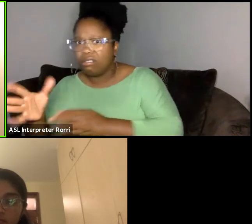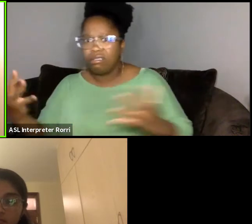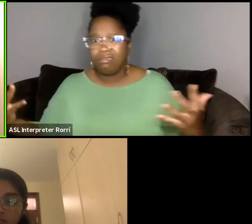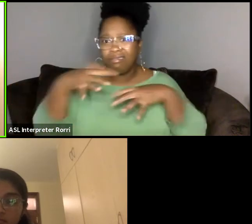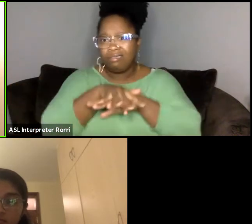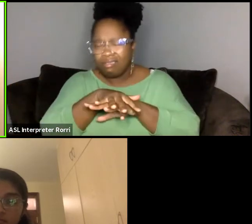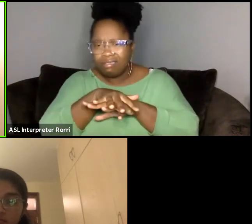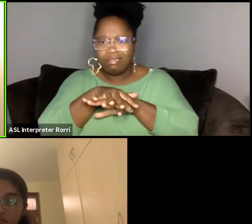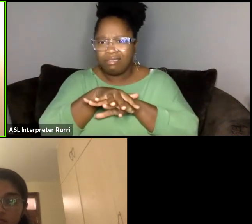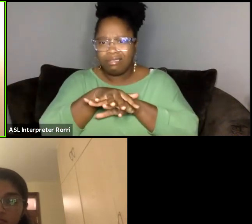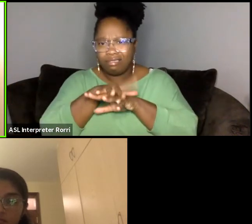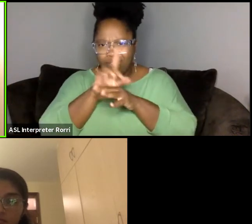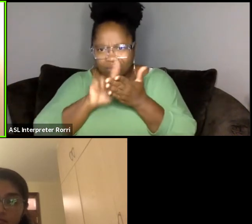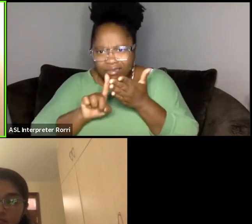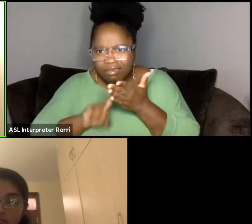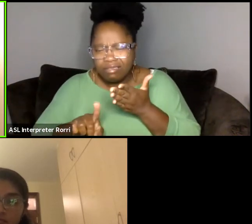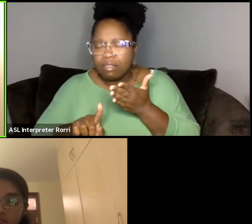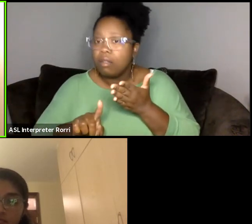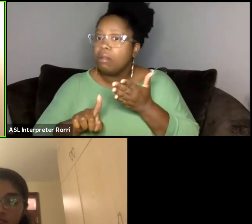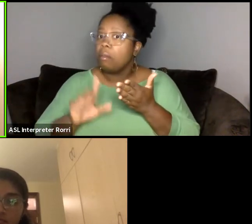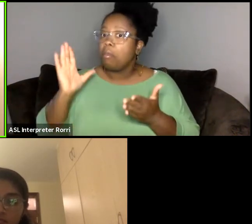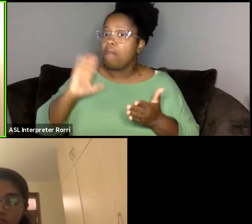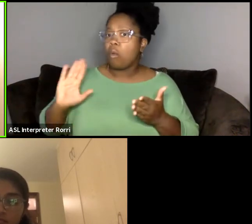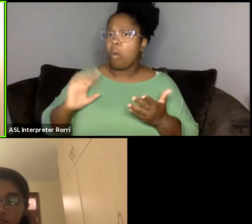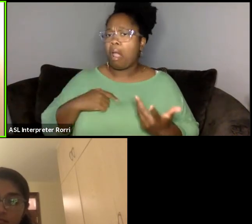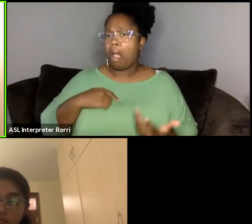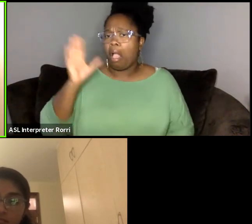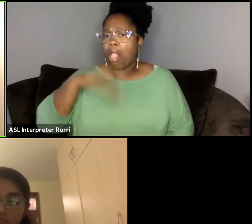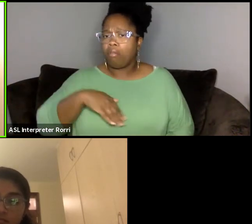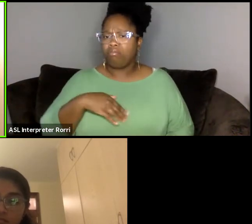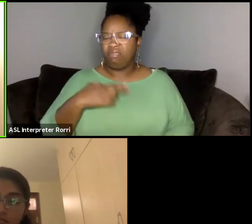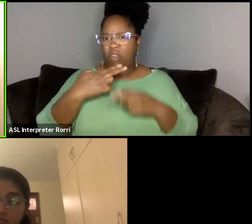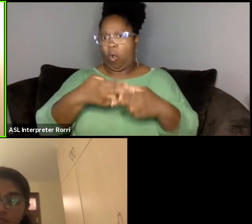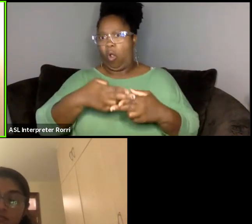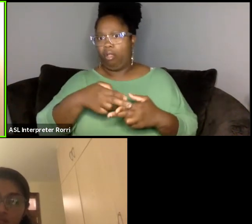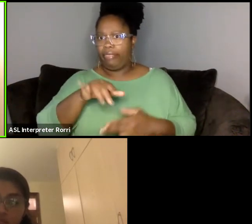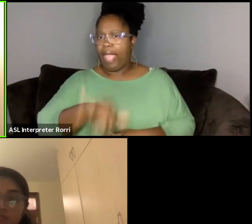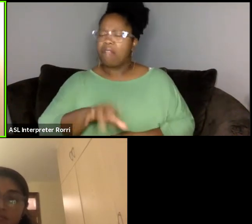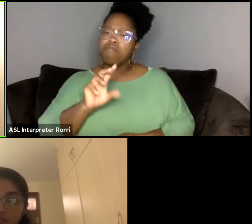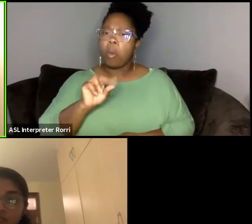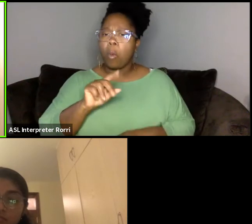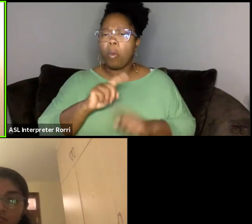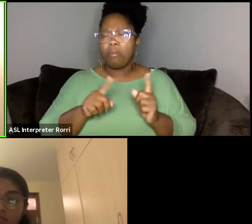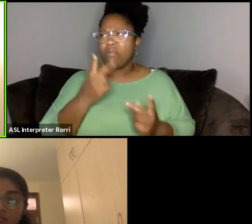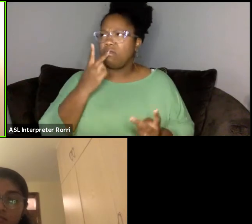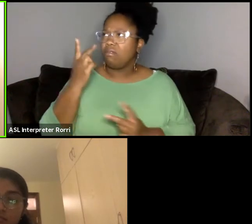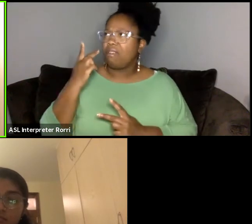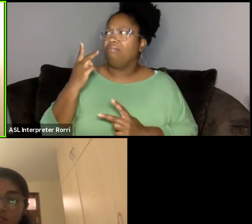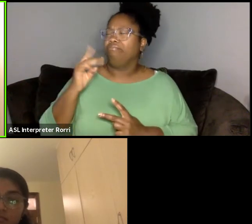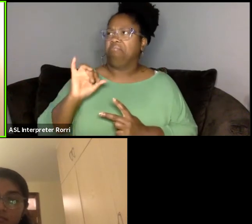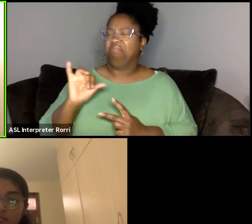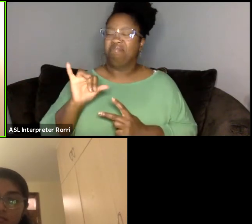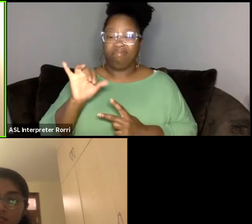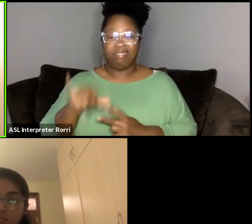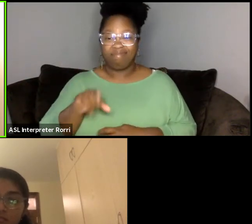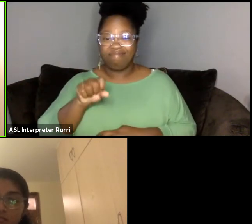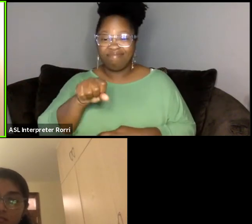and realizing how I've just been curious about learning about the world and learning about people.